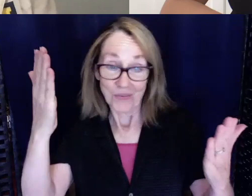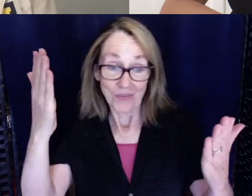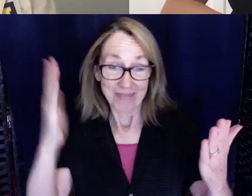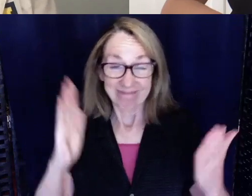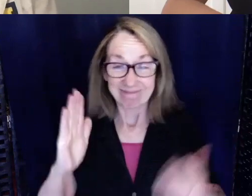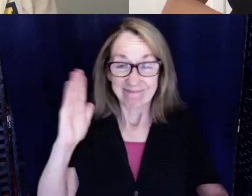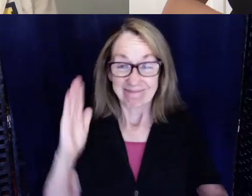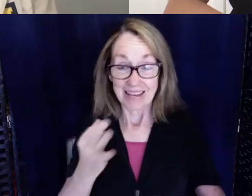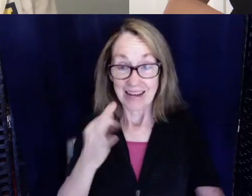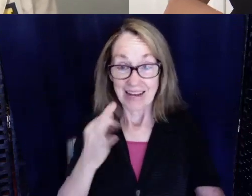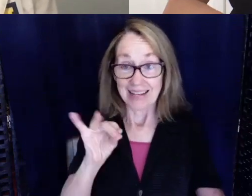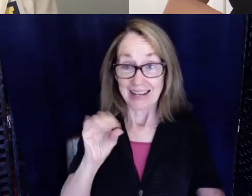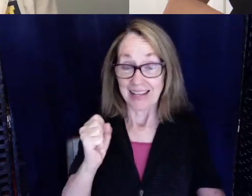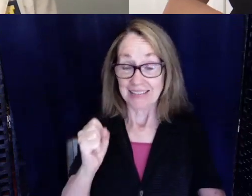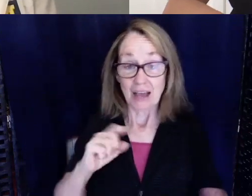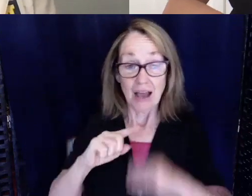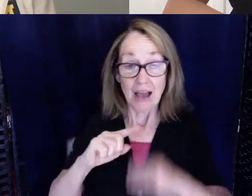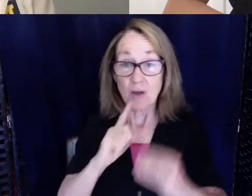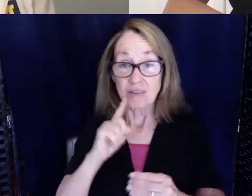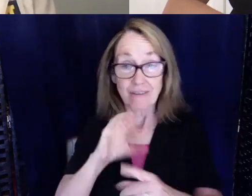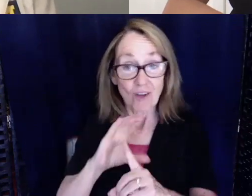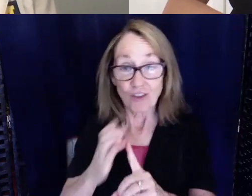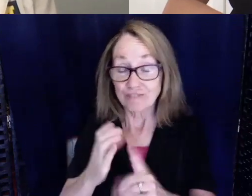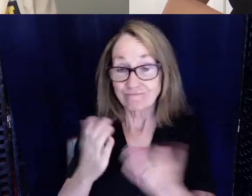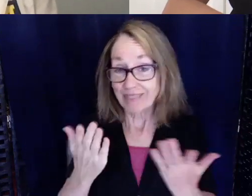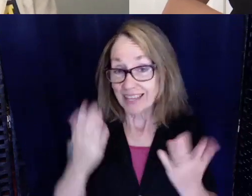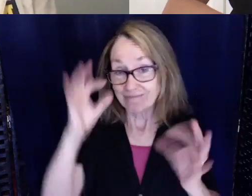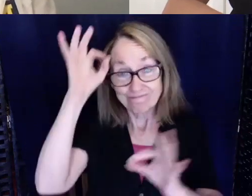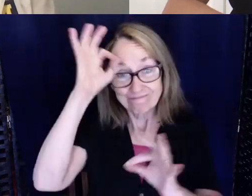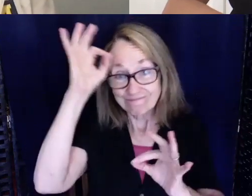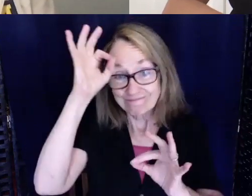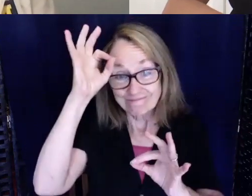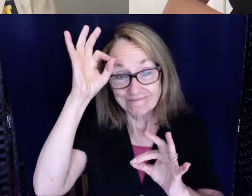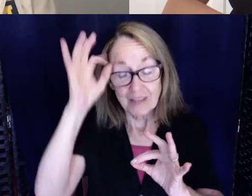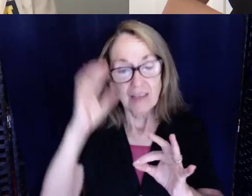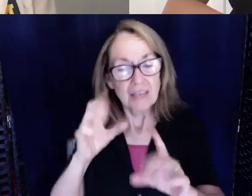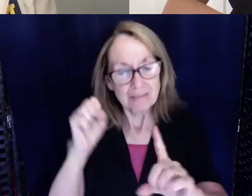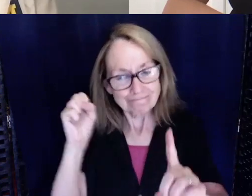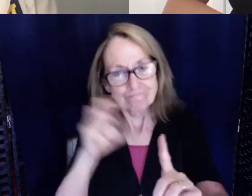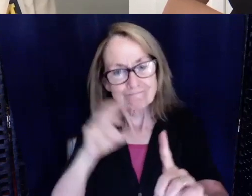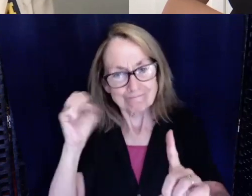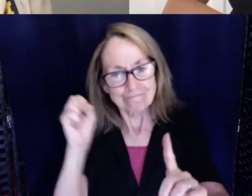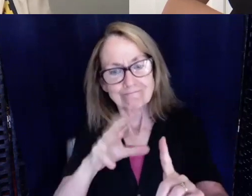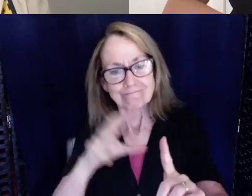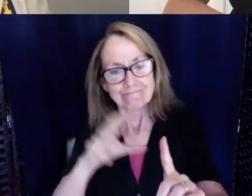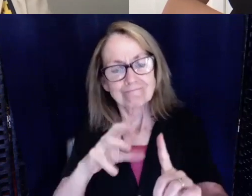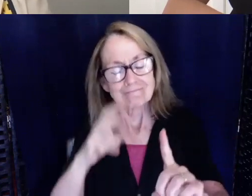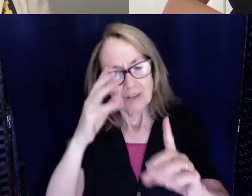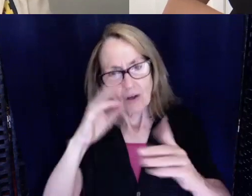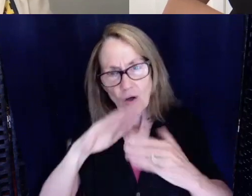about deaf culture. They did try to expose me with the little information that they had